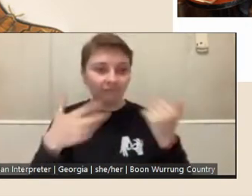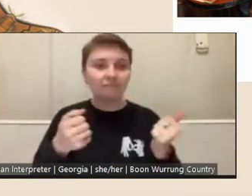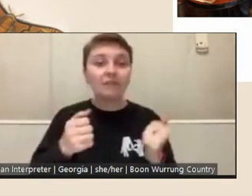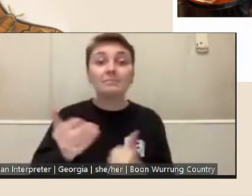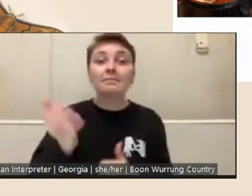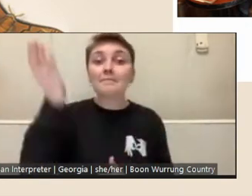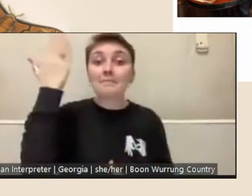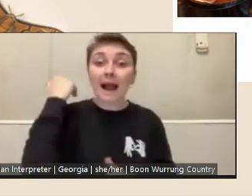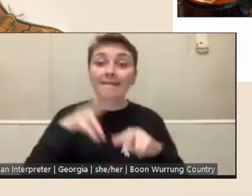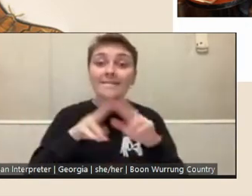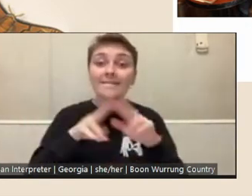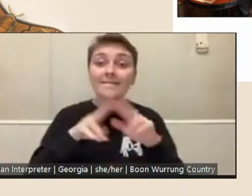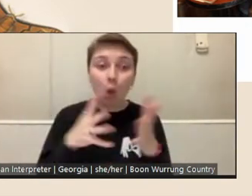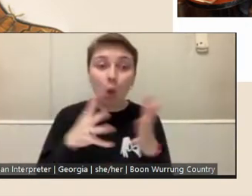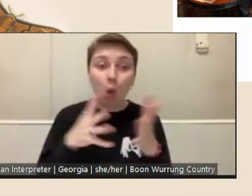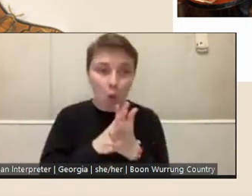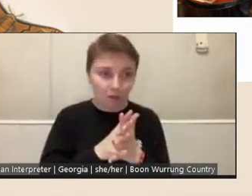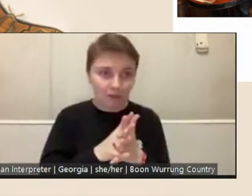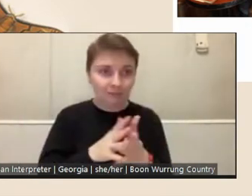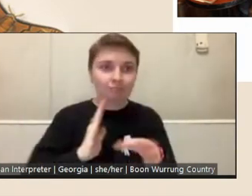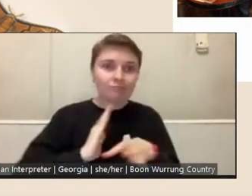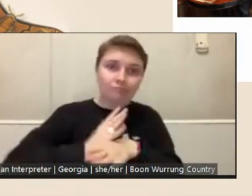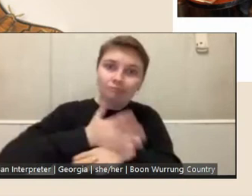hard at work with some library experts.